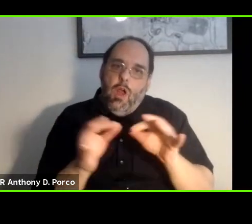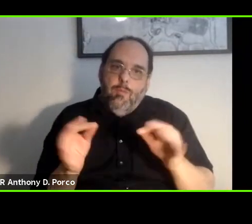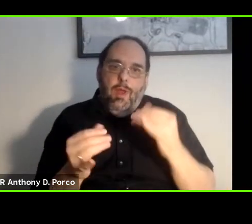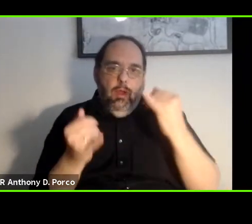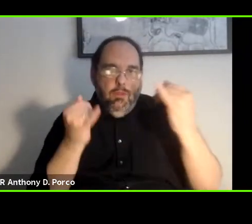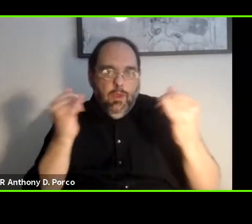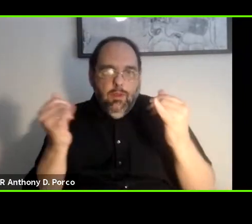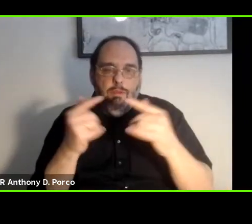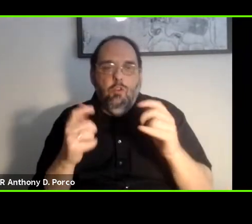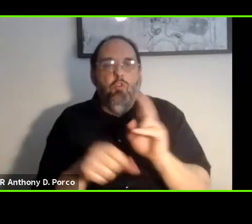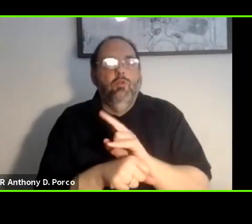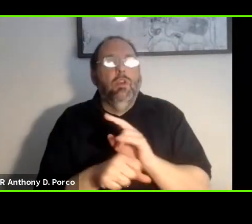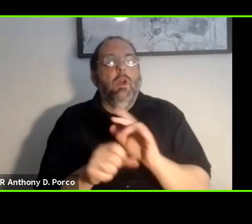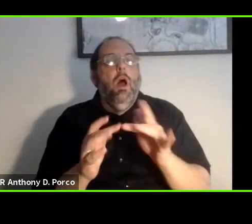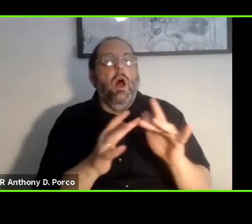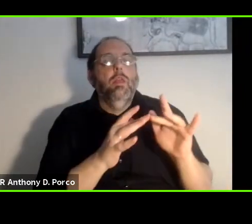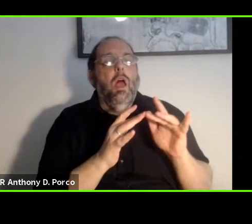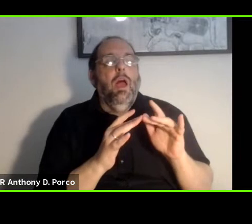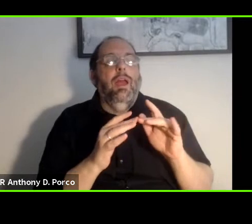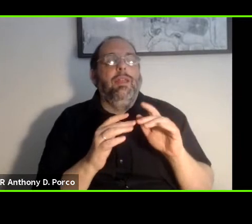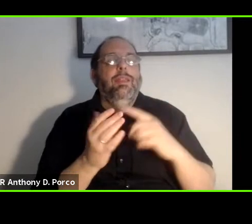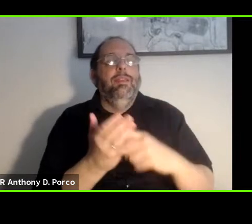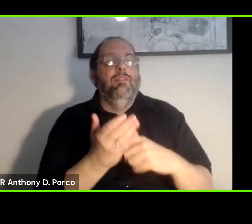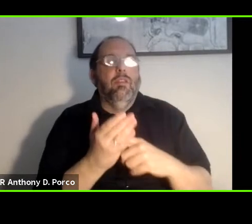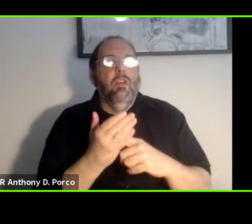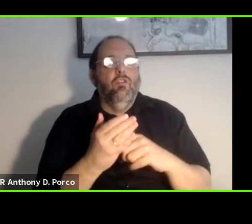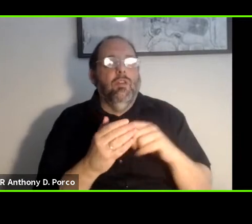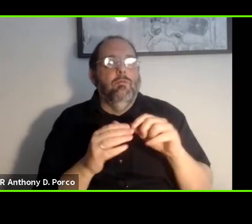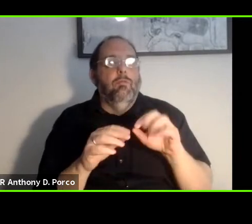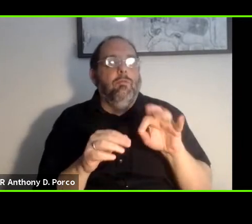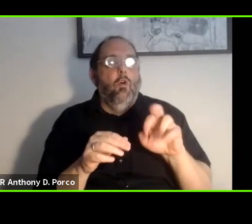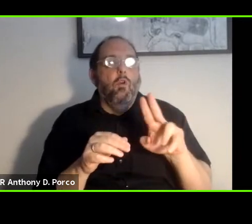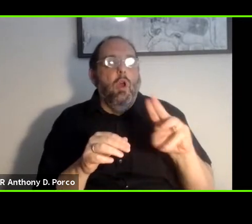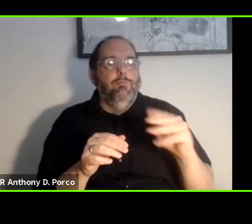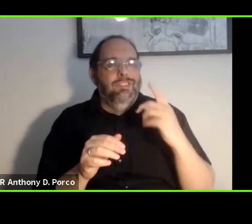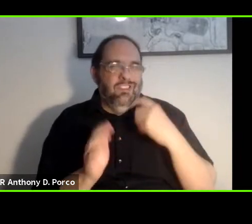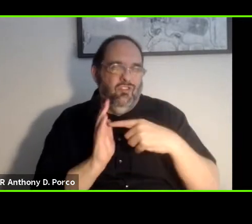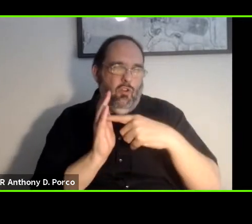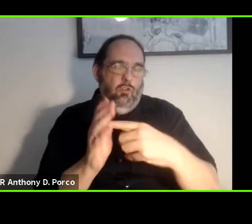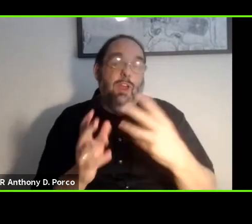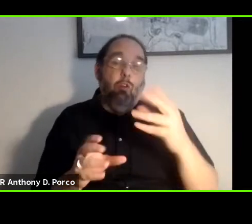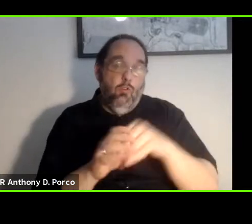through the online discussion platform, including the recommendations and feedback on next steps in